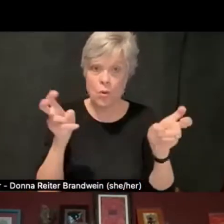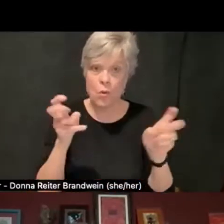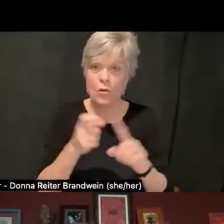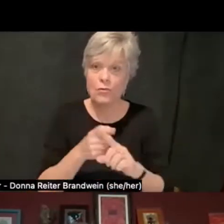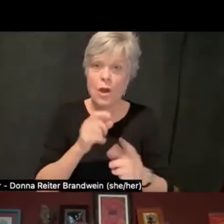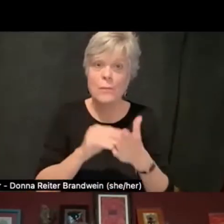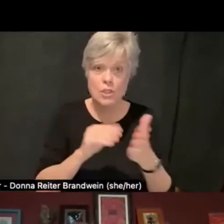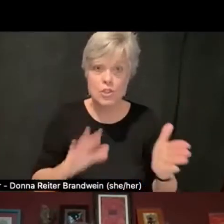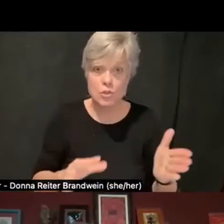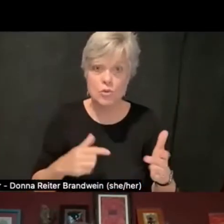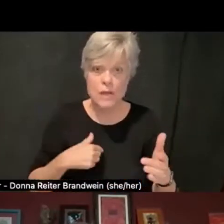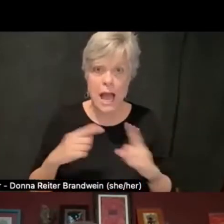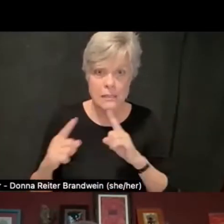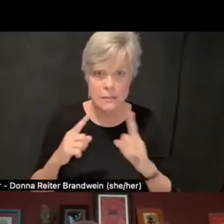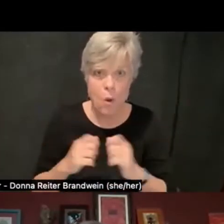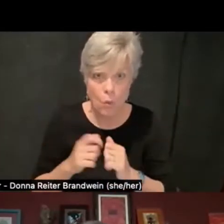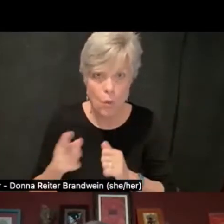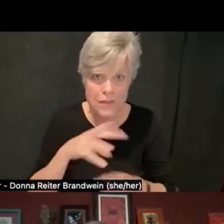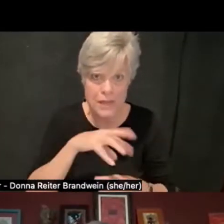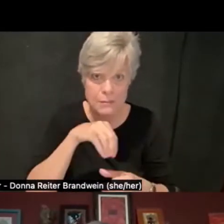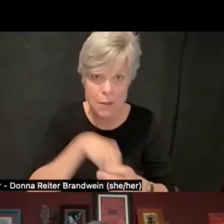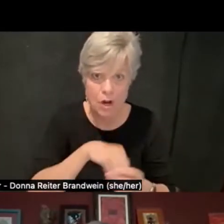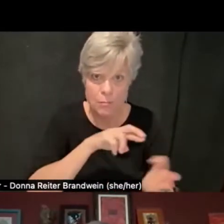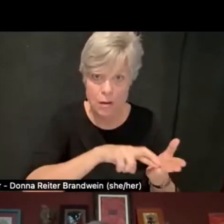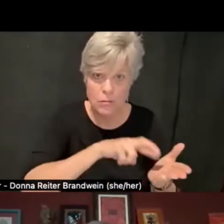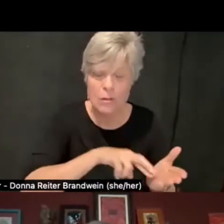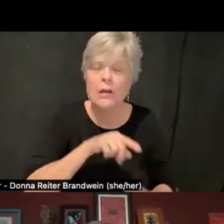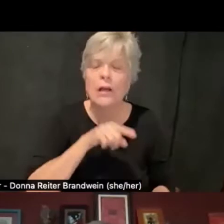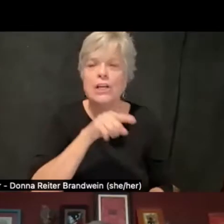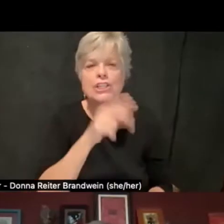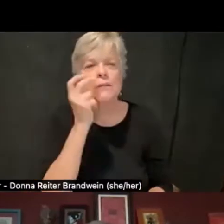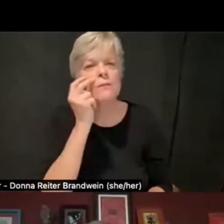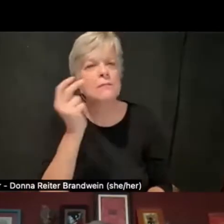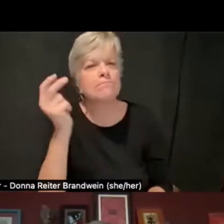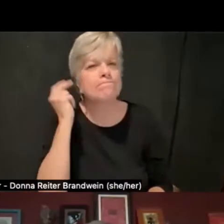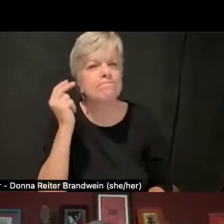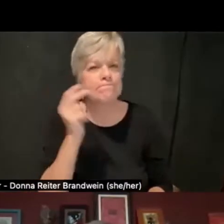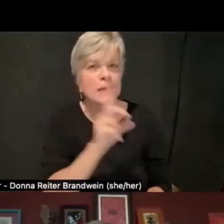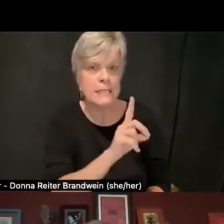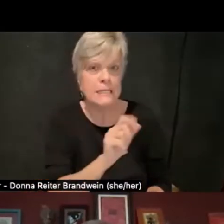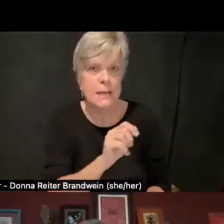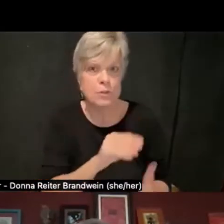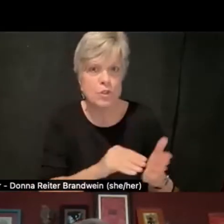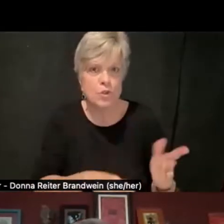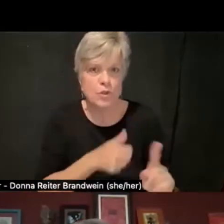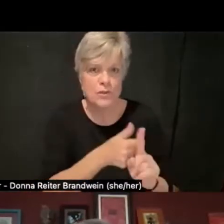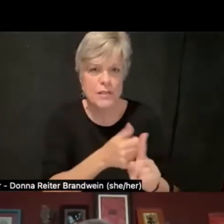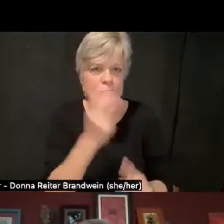who I spoke with as a part of my research, a disabled student who was reflecting on disability culture.